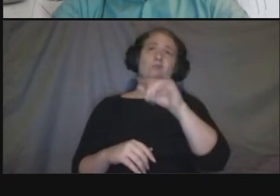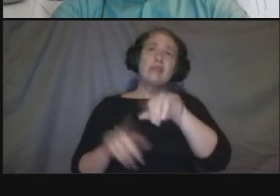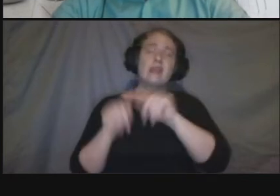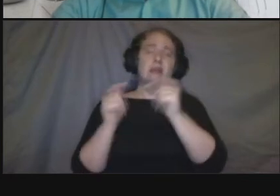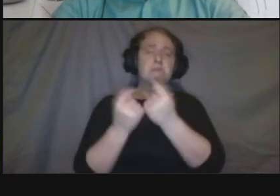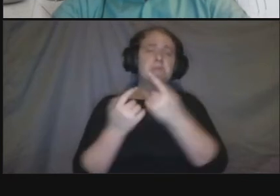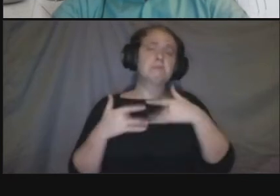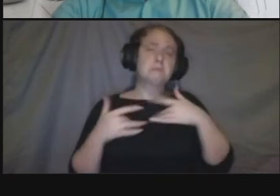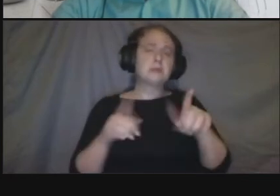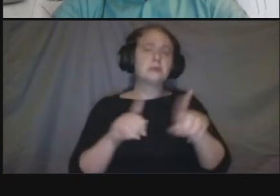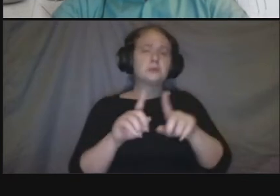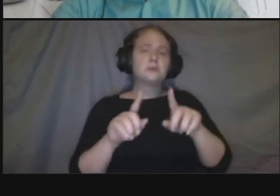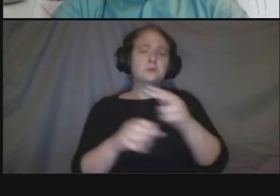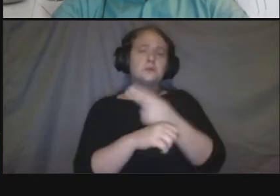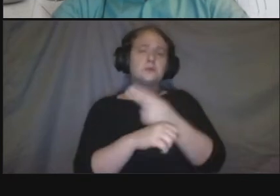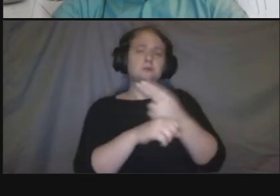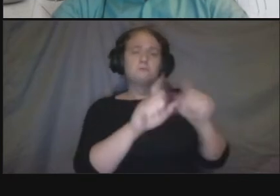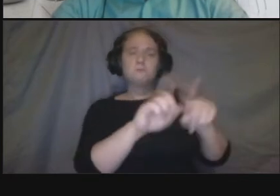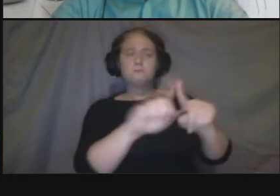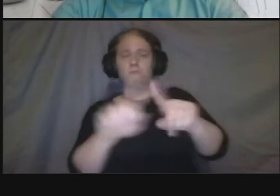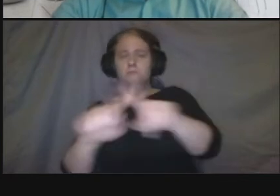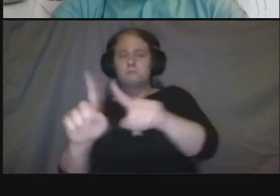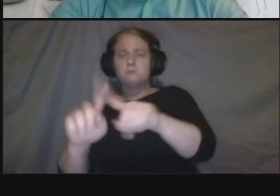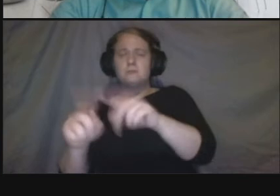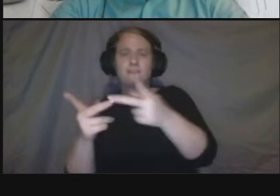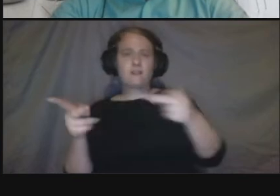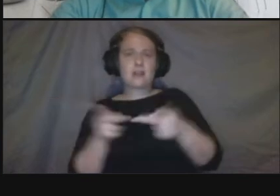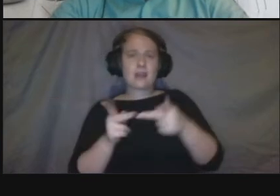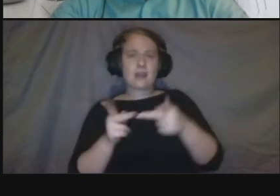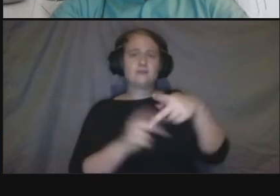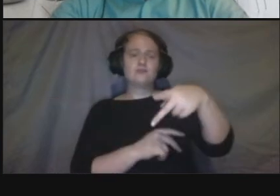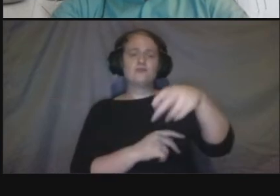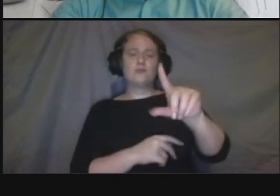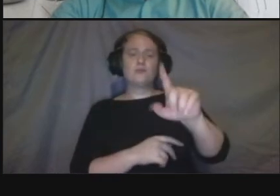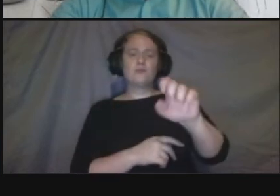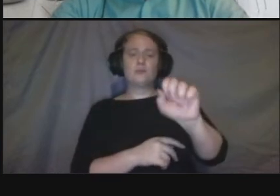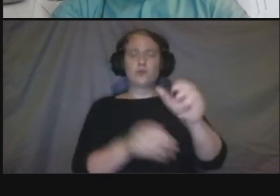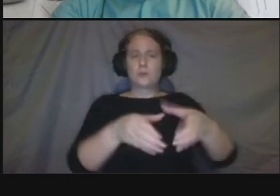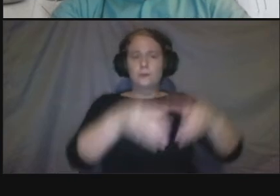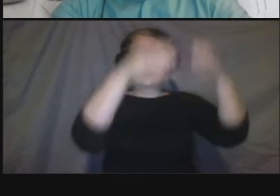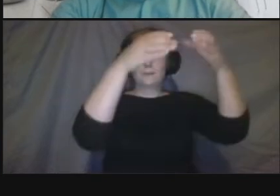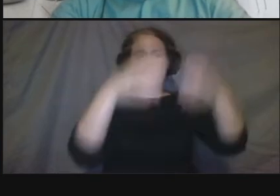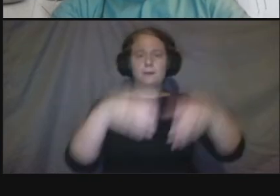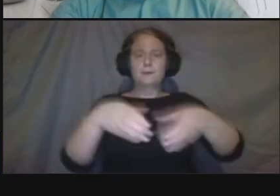that are in our inventory some of which uh you know are the globe uh some of which are more of